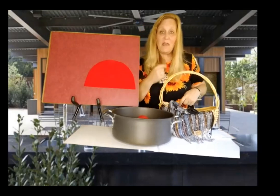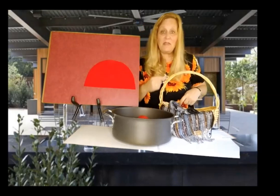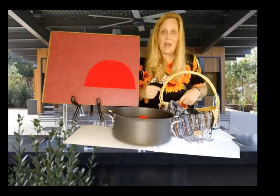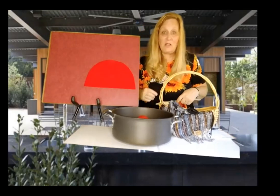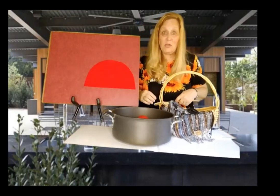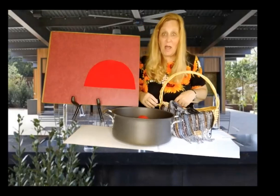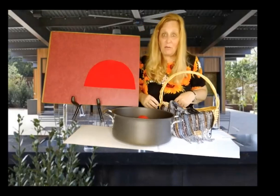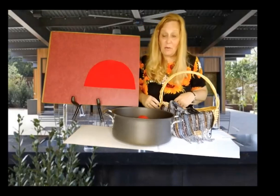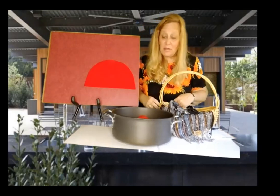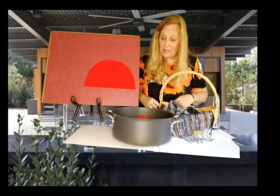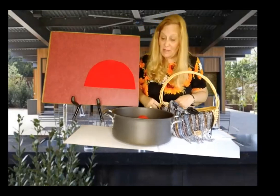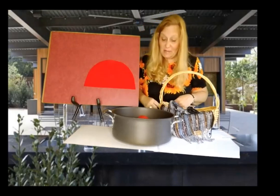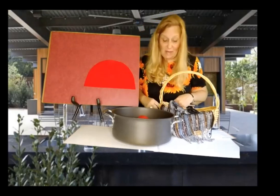That you ever did see